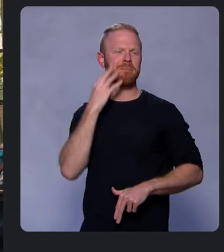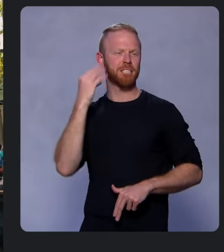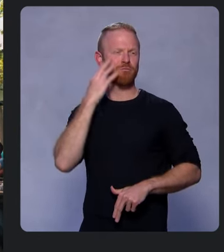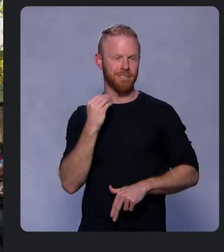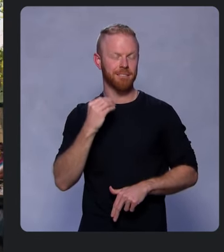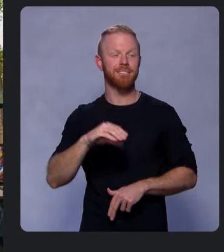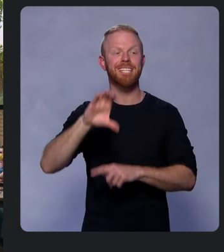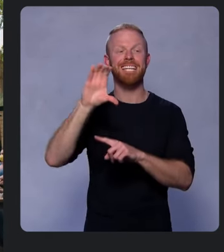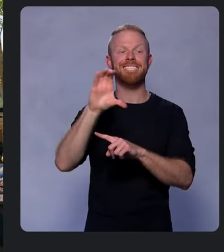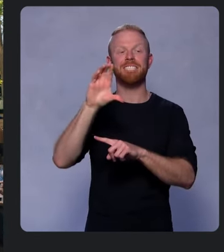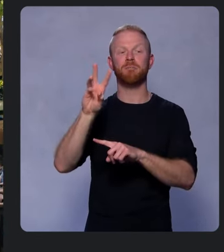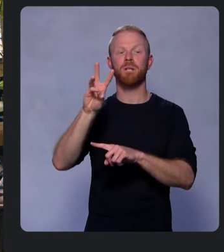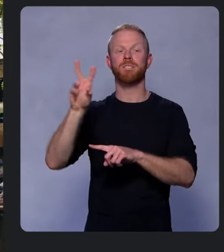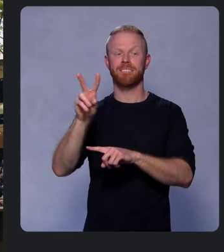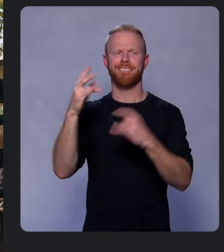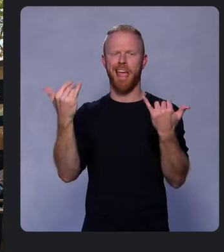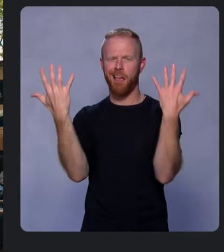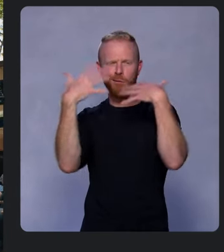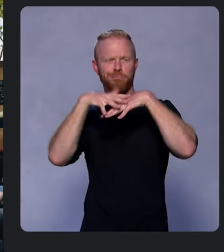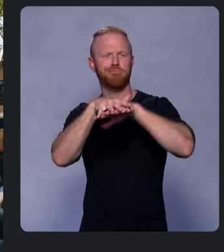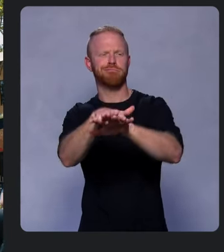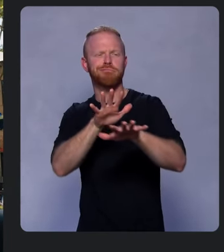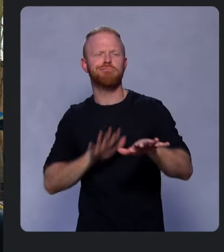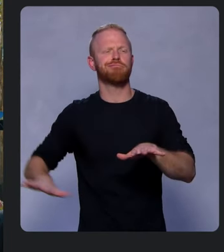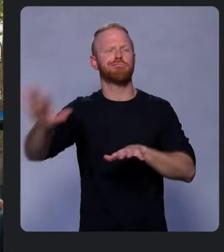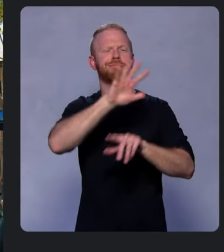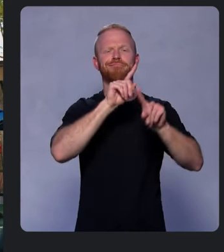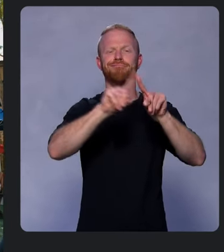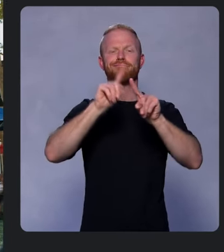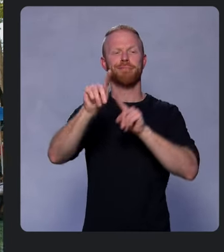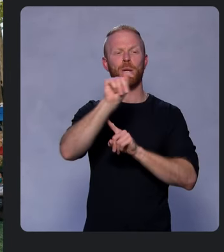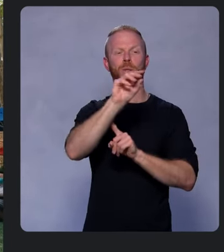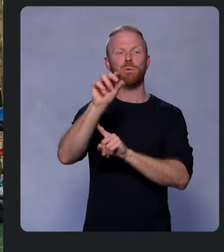Core Web Vitals are now integrated across many of our tools like Lighthouse,